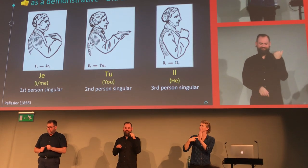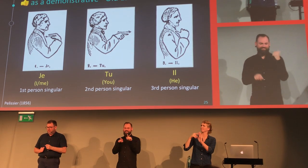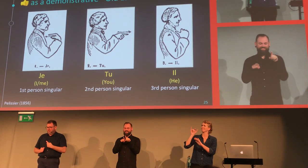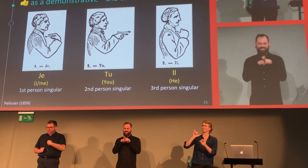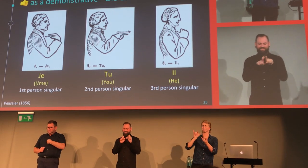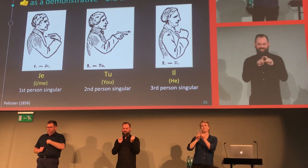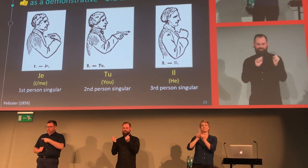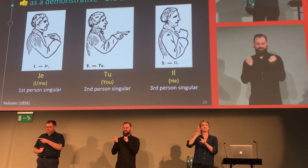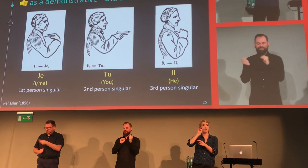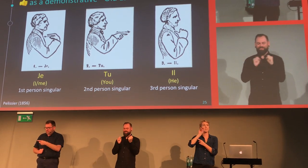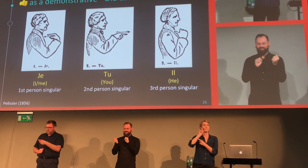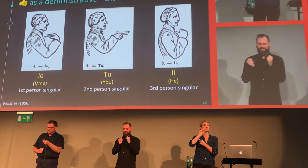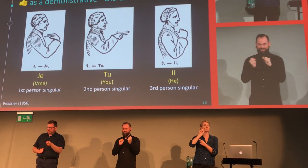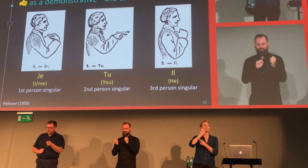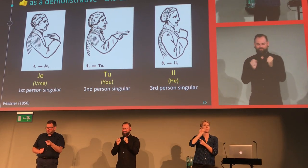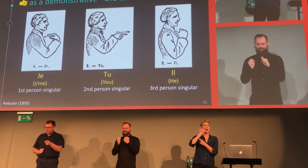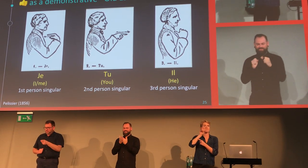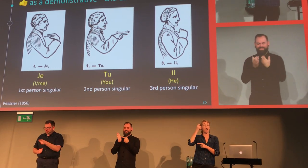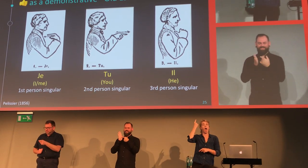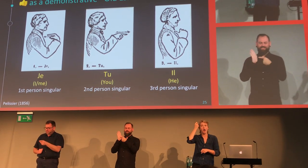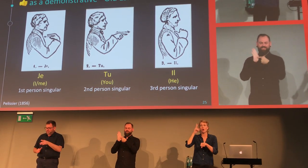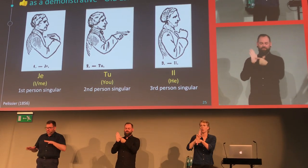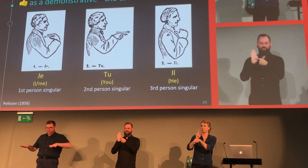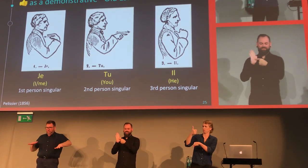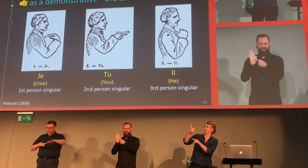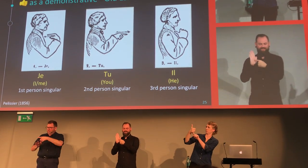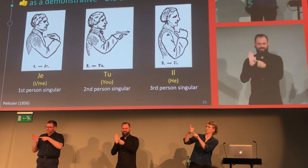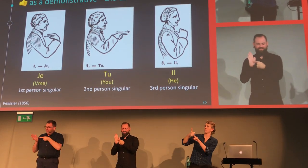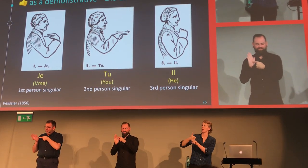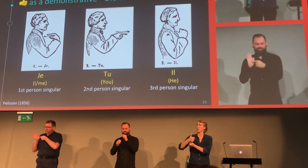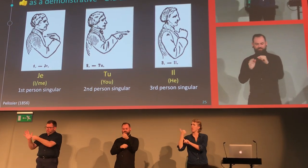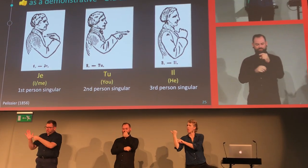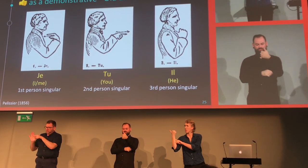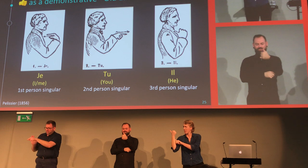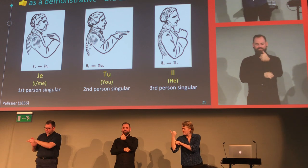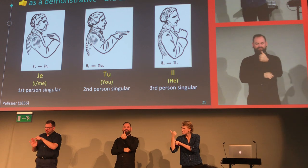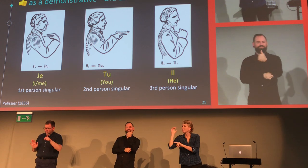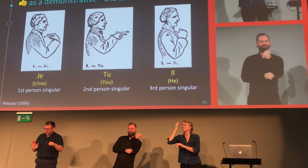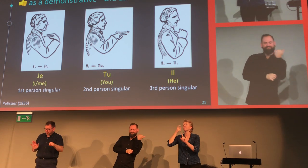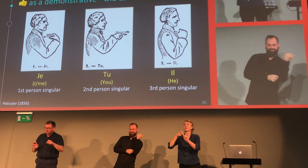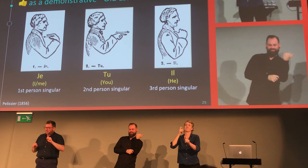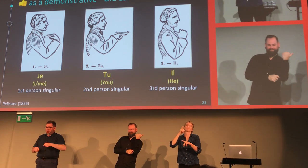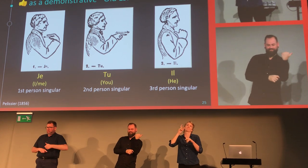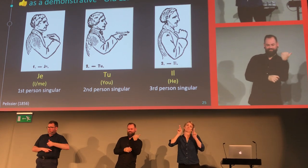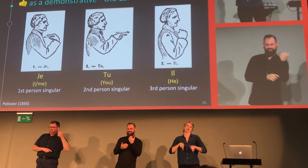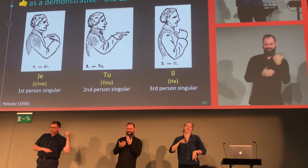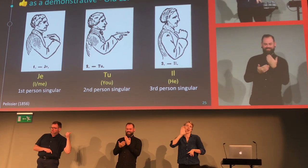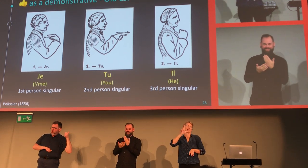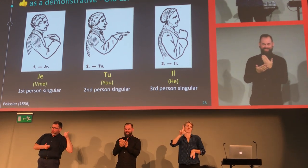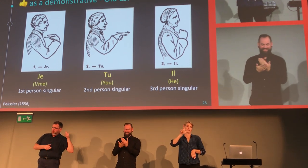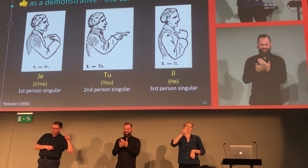We'll see that there's the same movement. And that way it's a demonstrative, but it uses this hand shape instead.